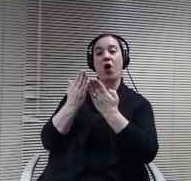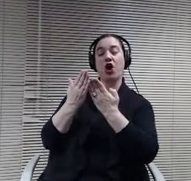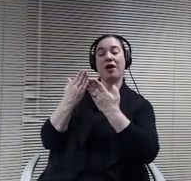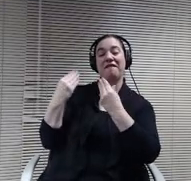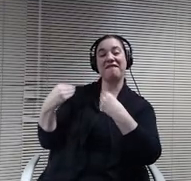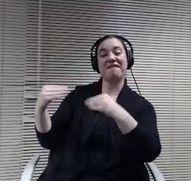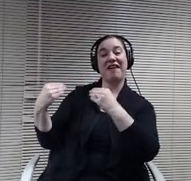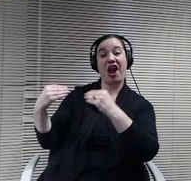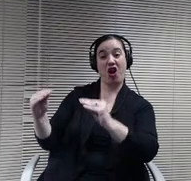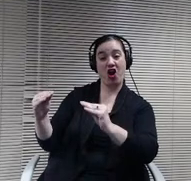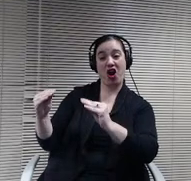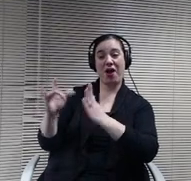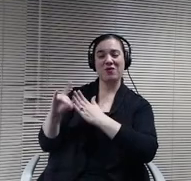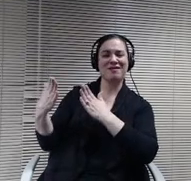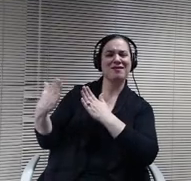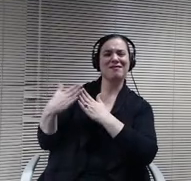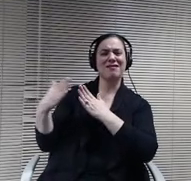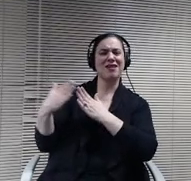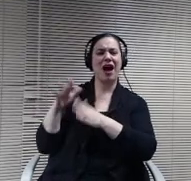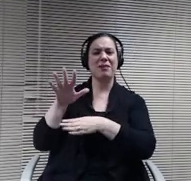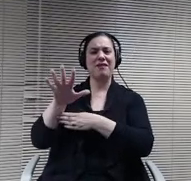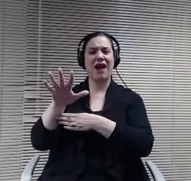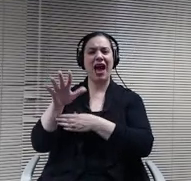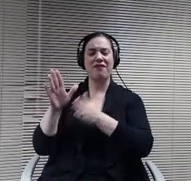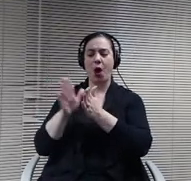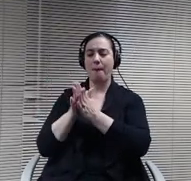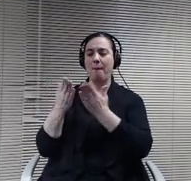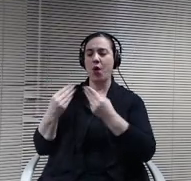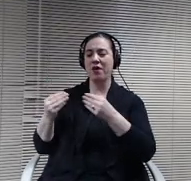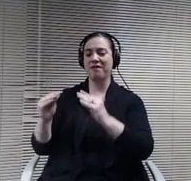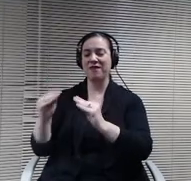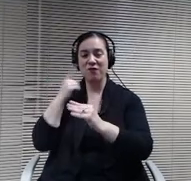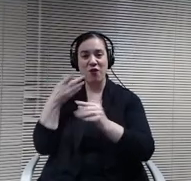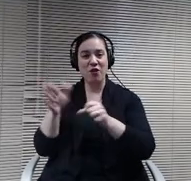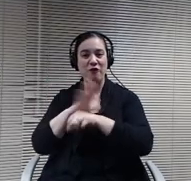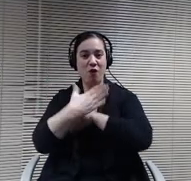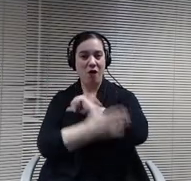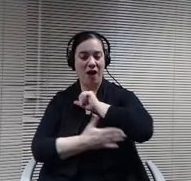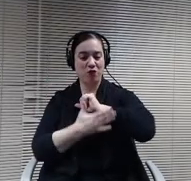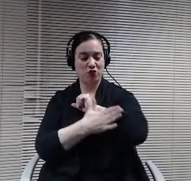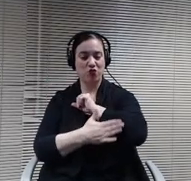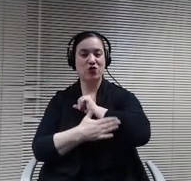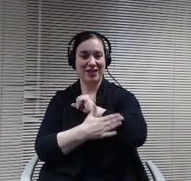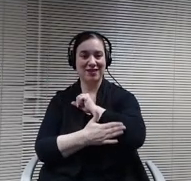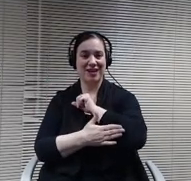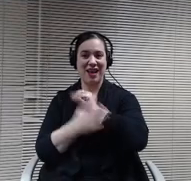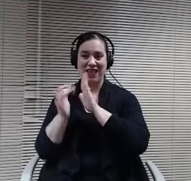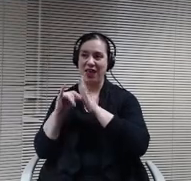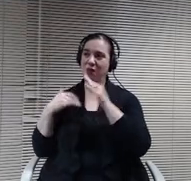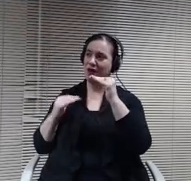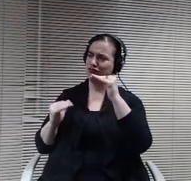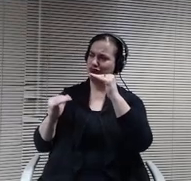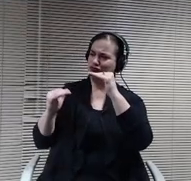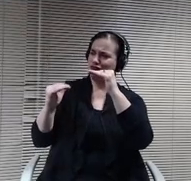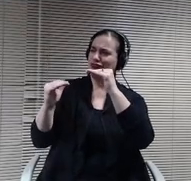the top five book fairs in the hole in the whole country. I don't know where they ended up, but they were at that at that